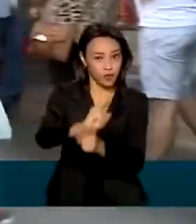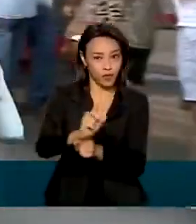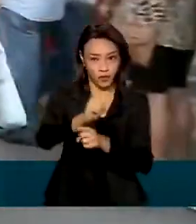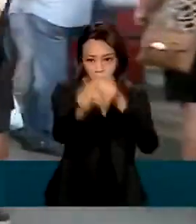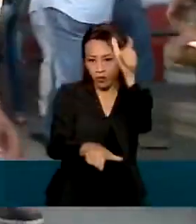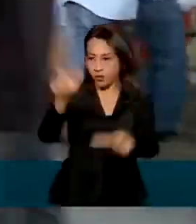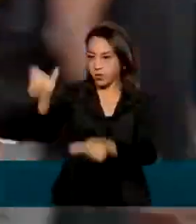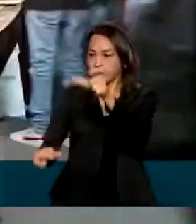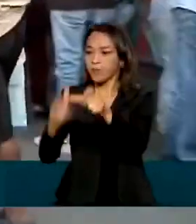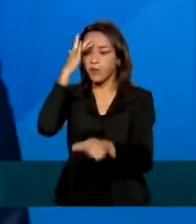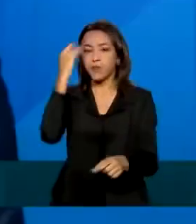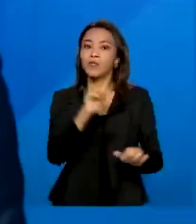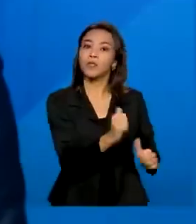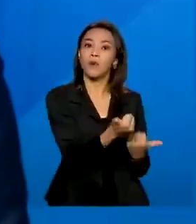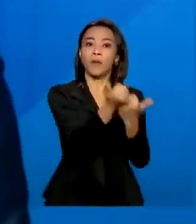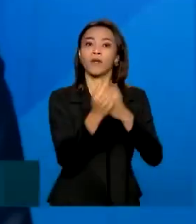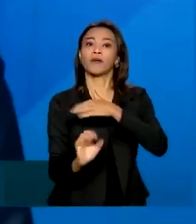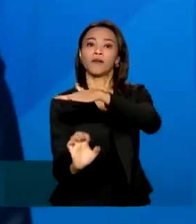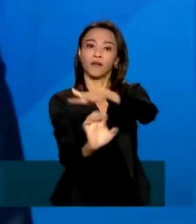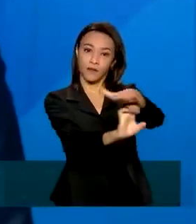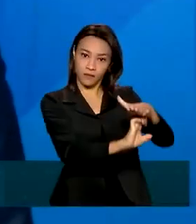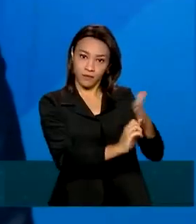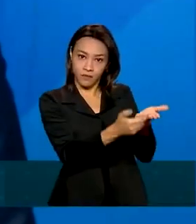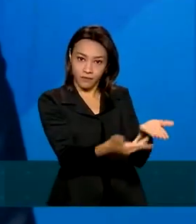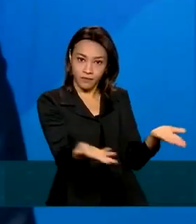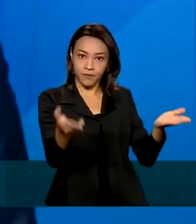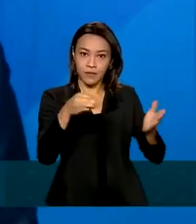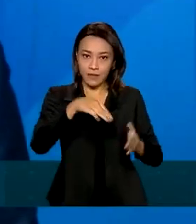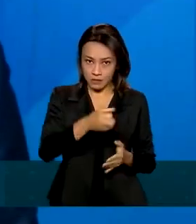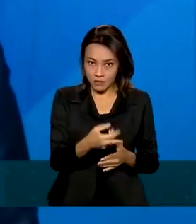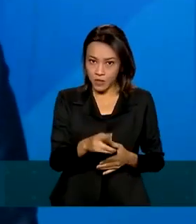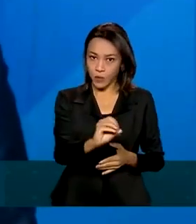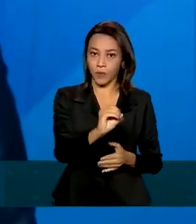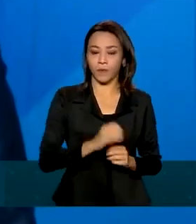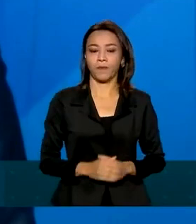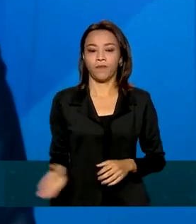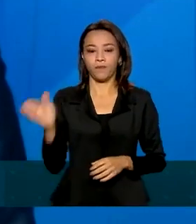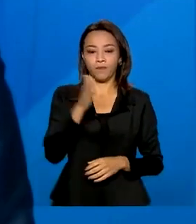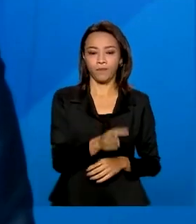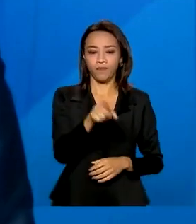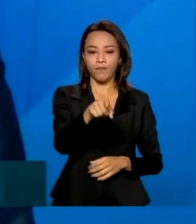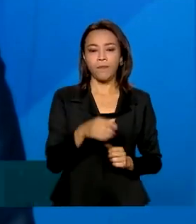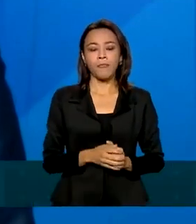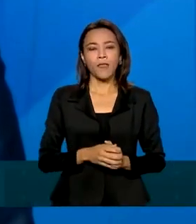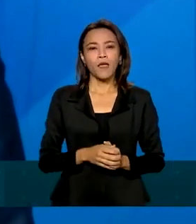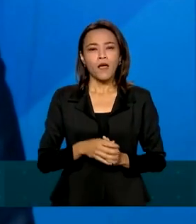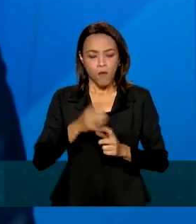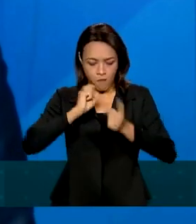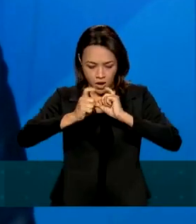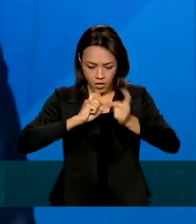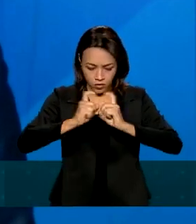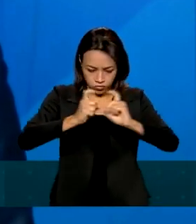and micro and small companies, the demonstration that mathematical management With a reduction in